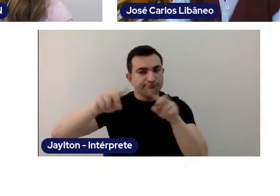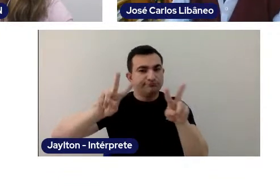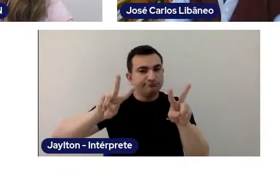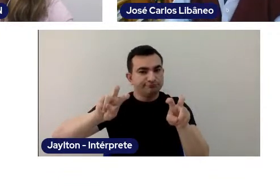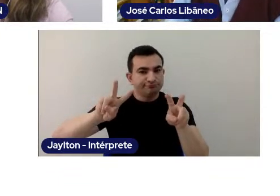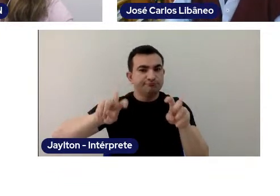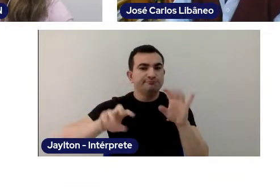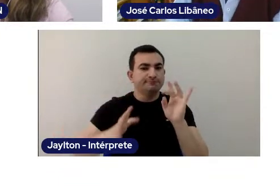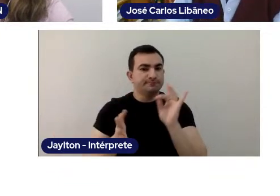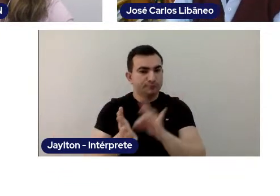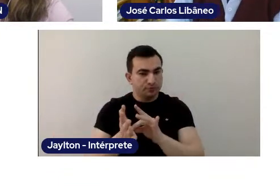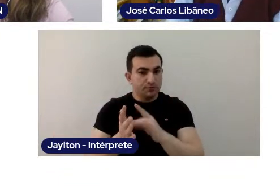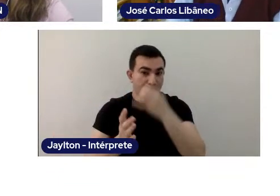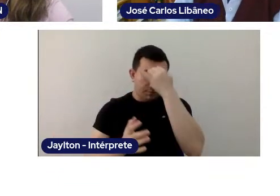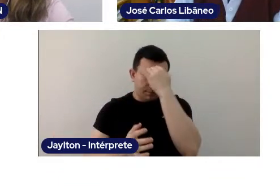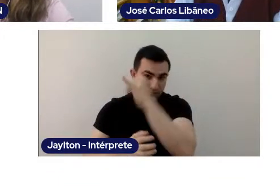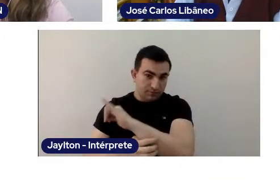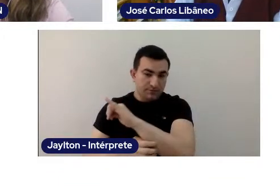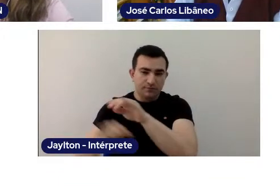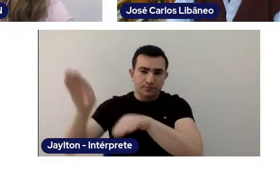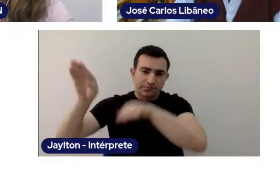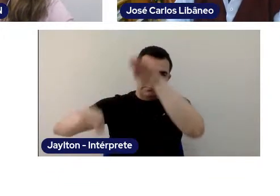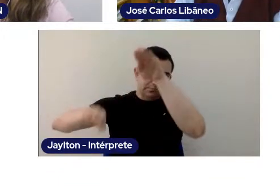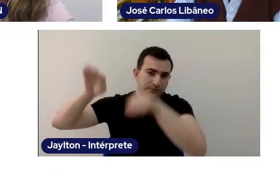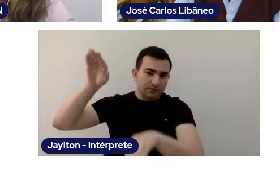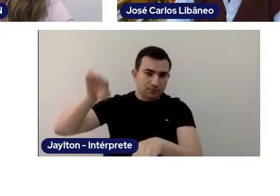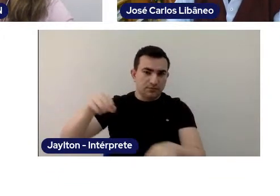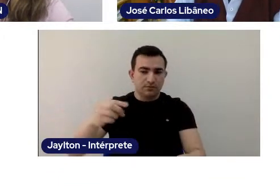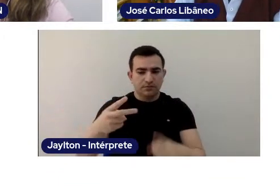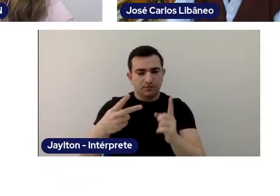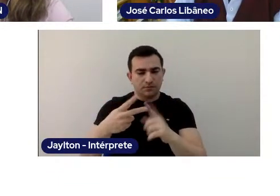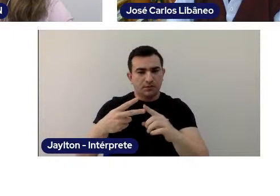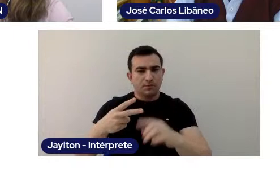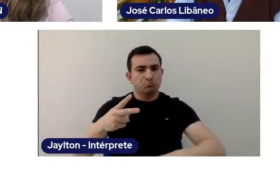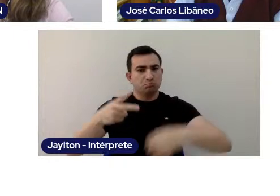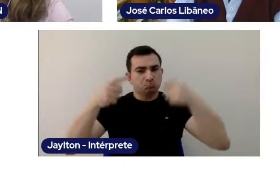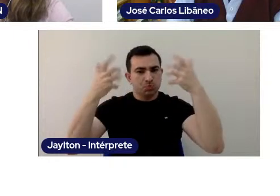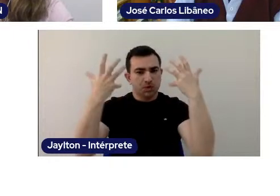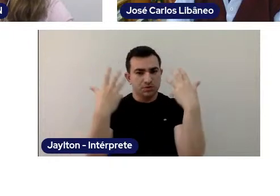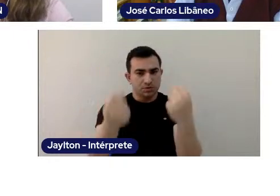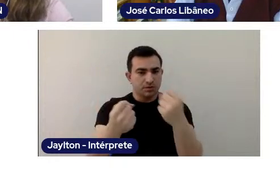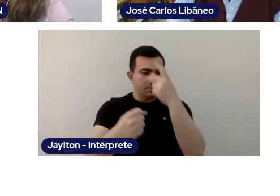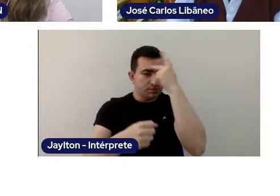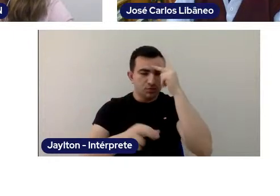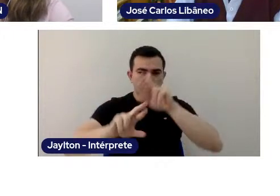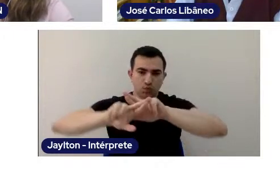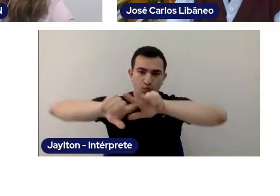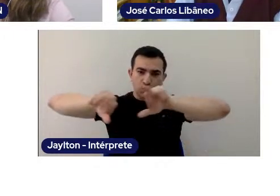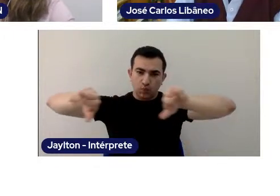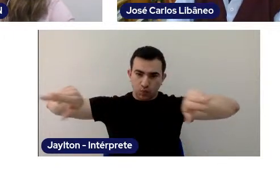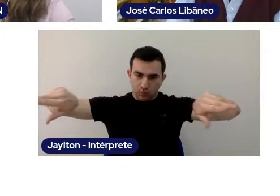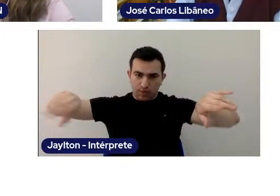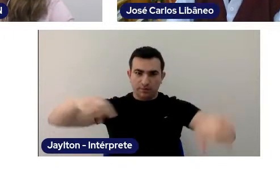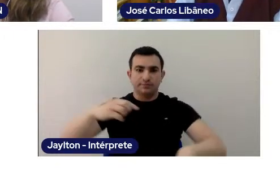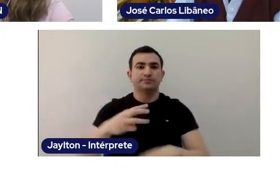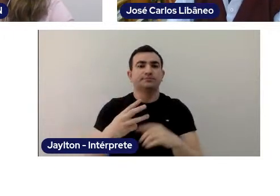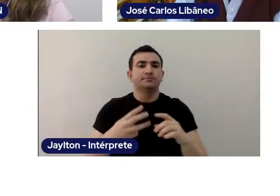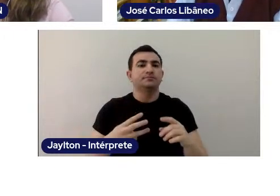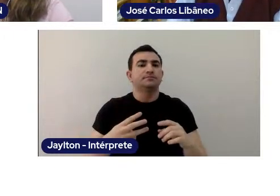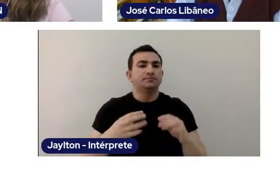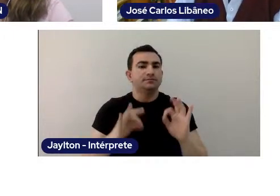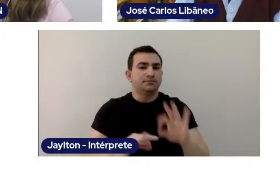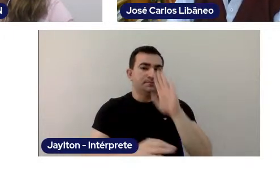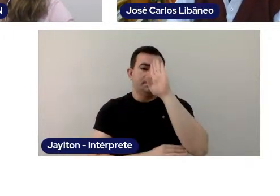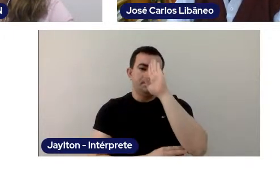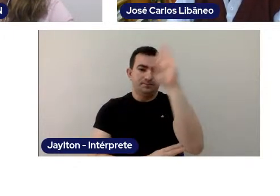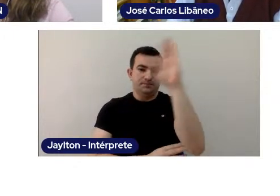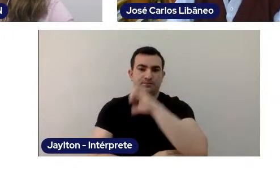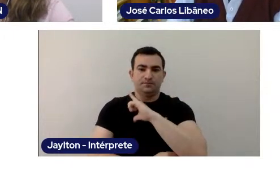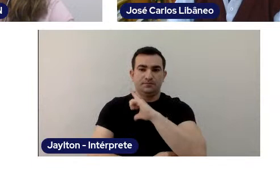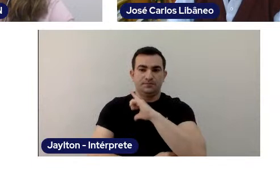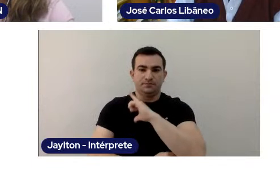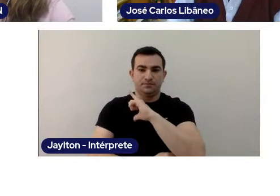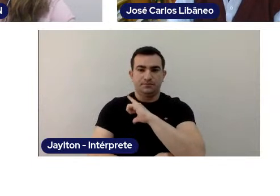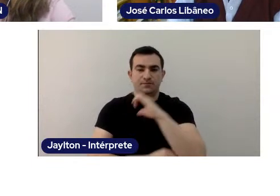The fight against inequalities, the affirmation of differences as a basic principle